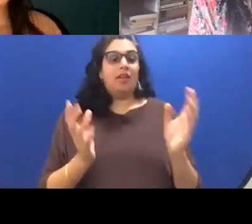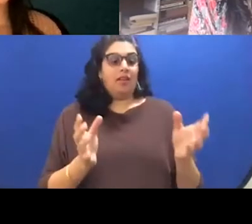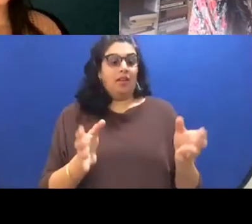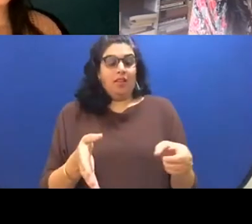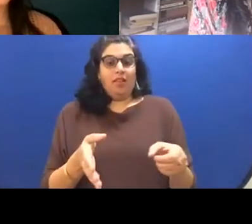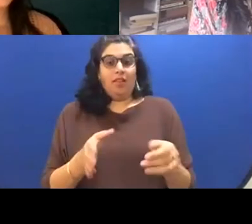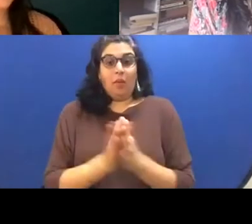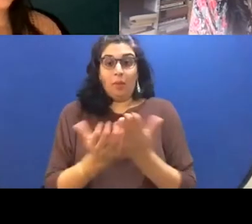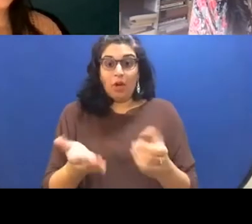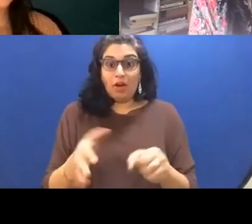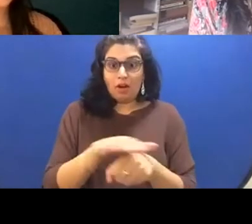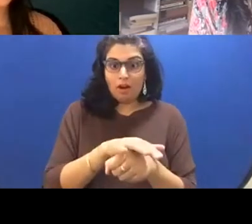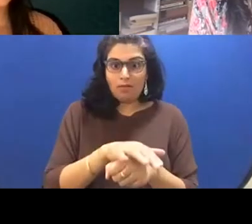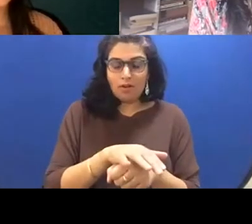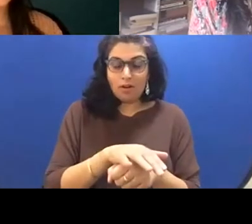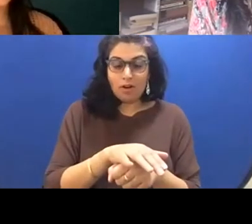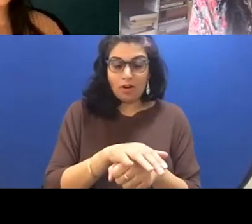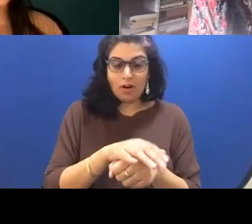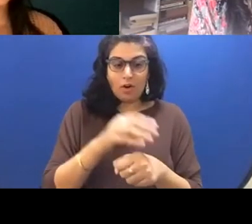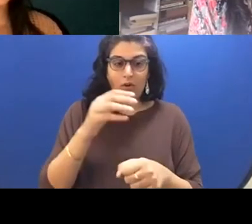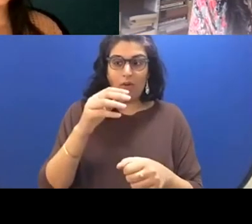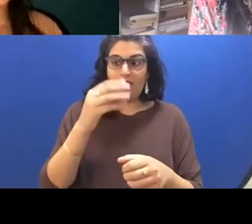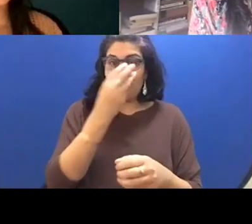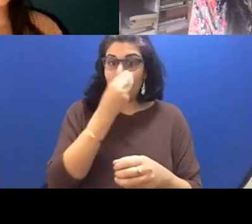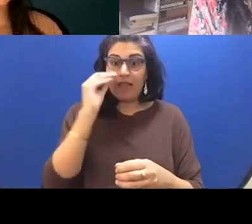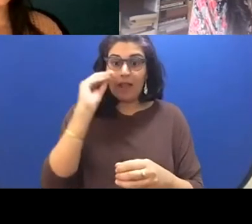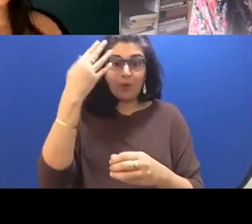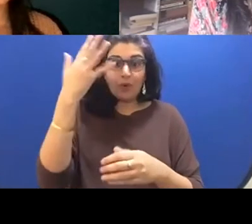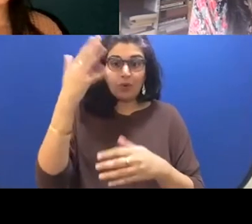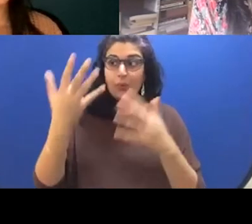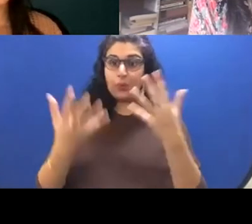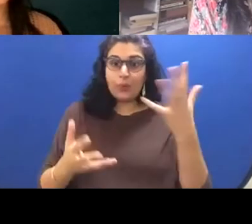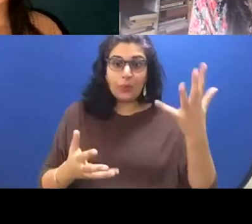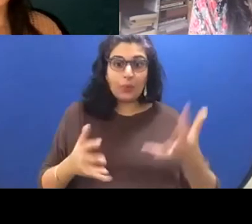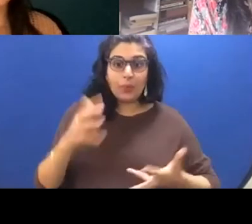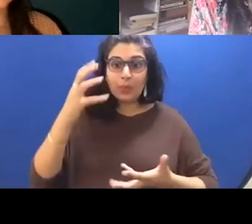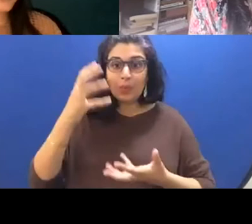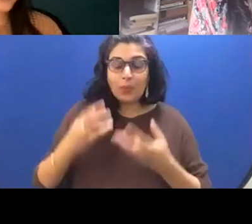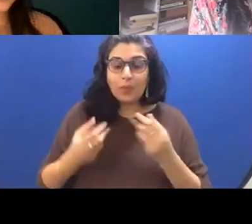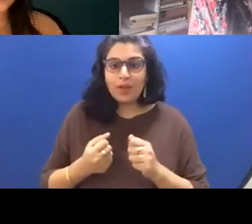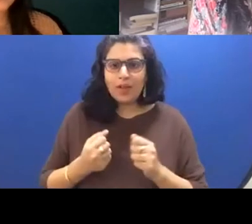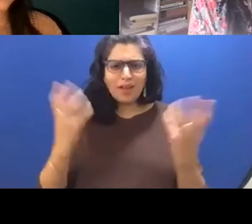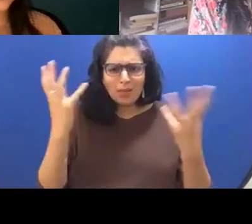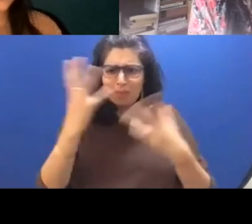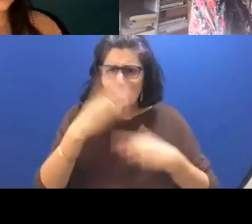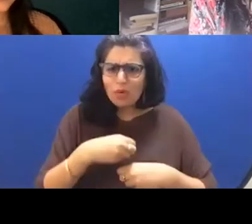with the falling flowers and the way that you describe the flowers throughout the book